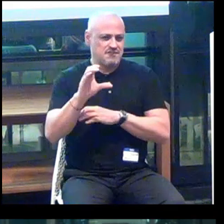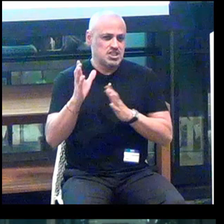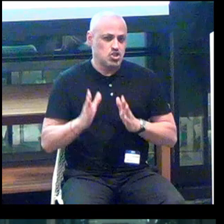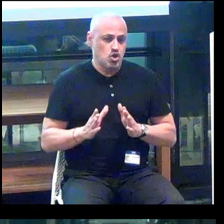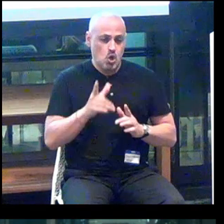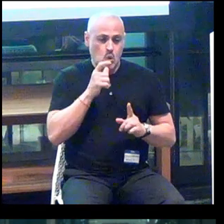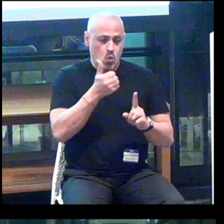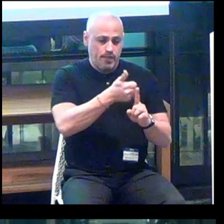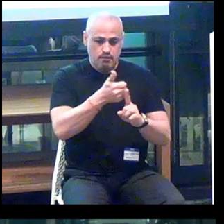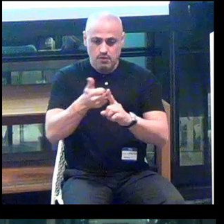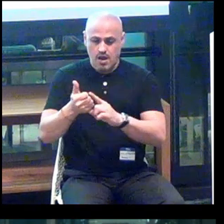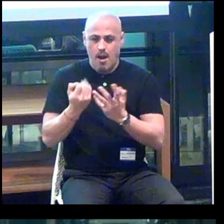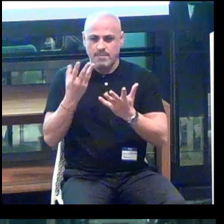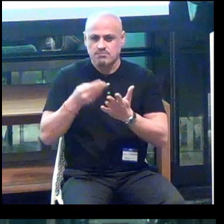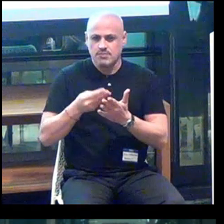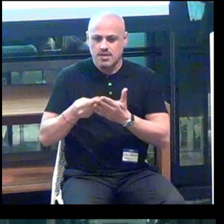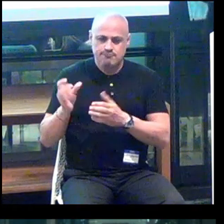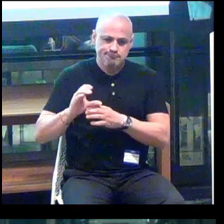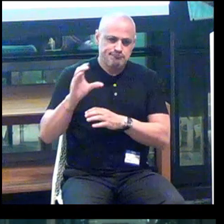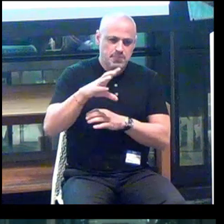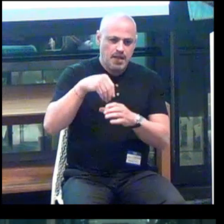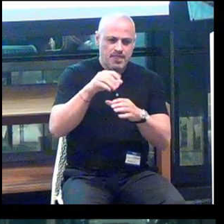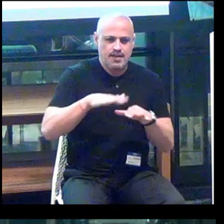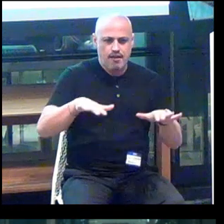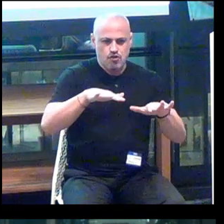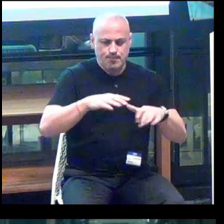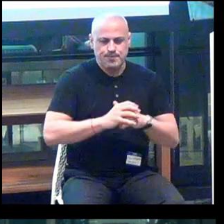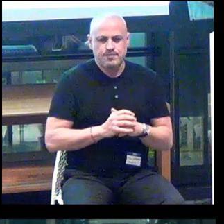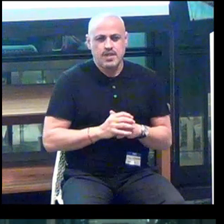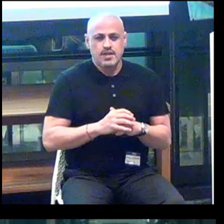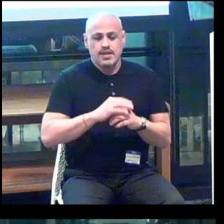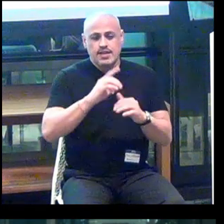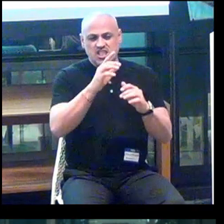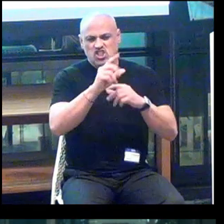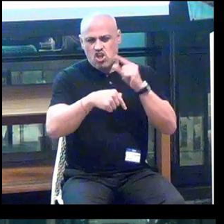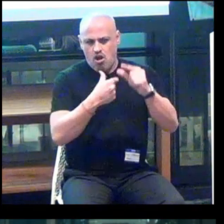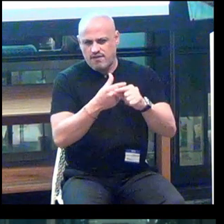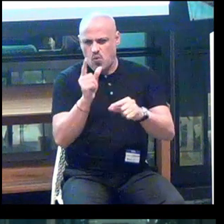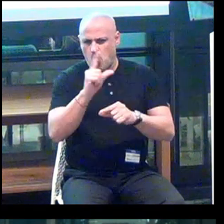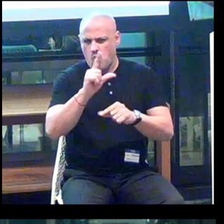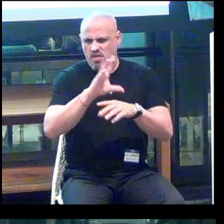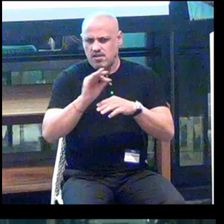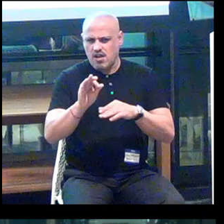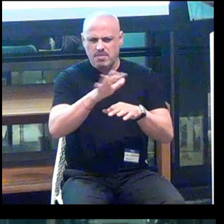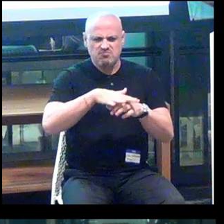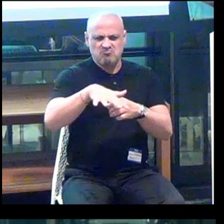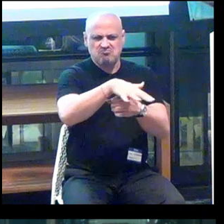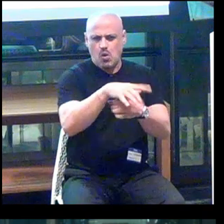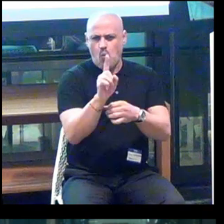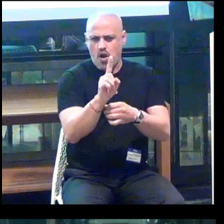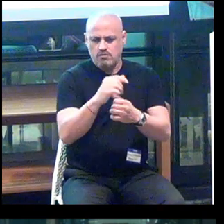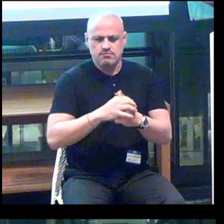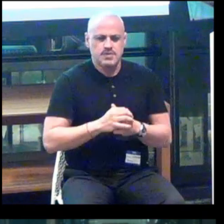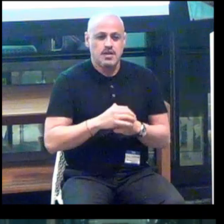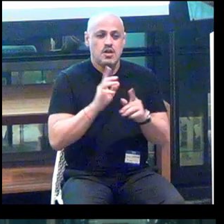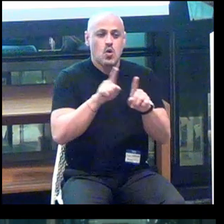Who they are and how much money they've put into this space. The geography. Where are the companies located. And the product status.